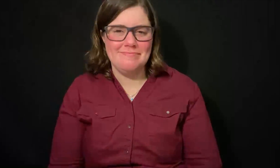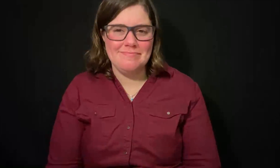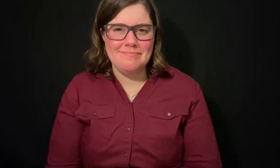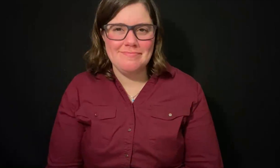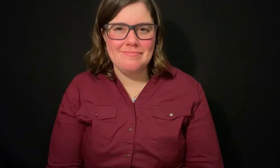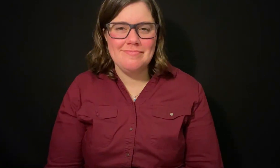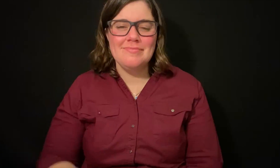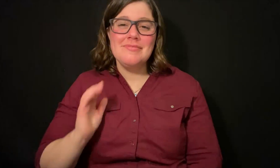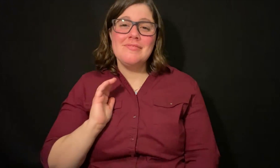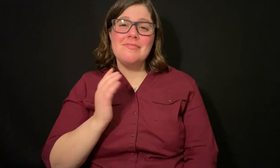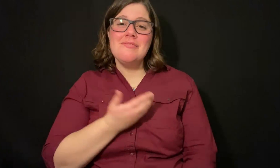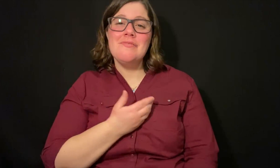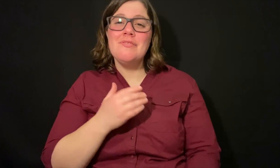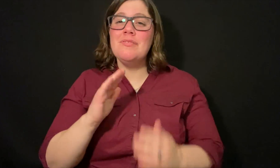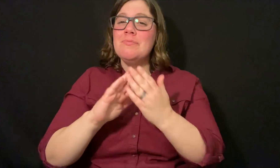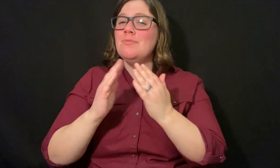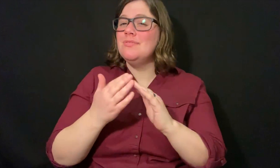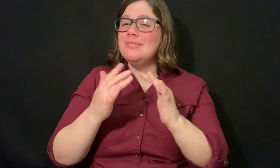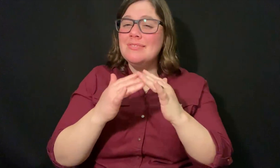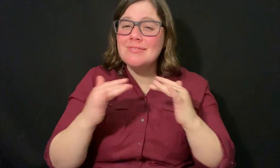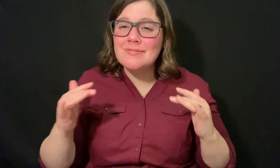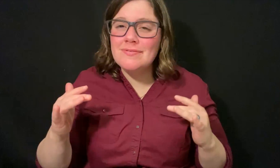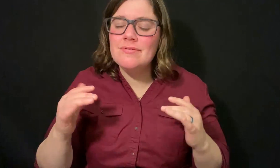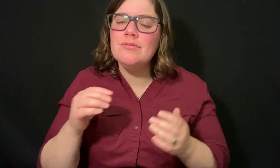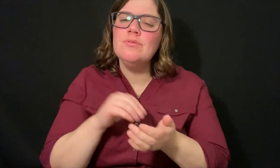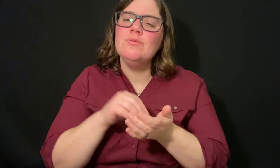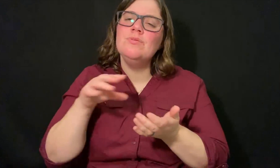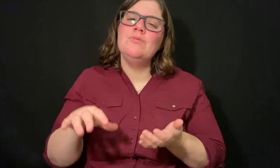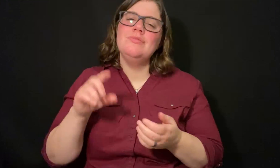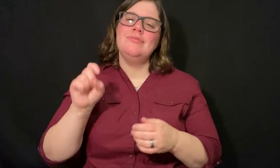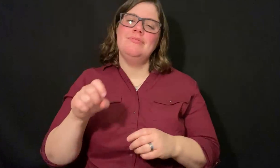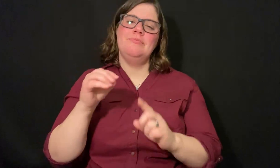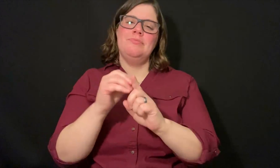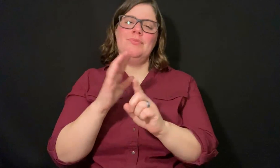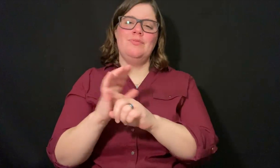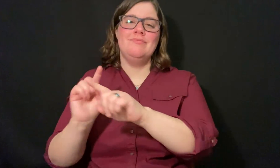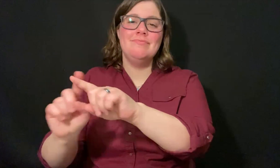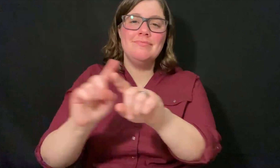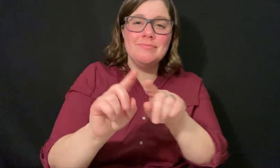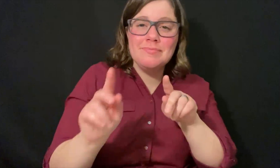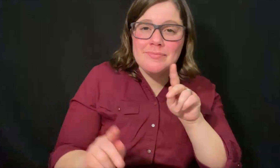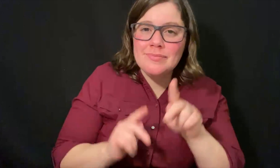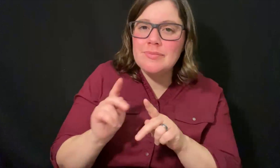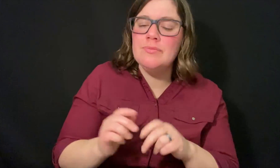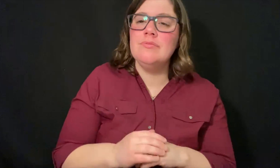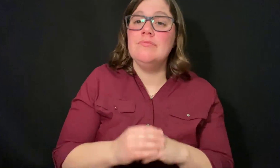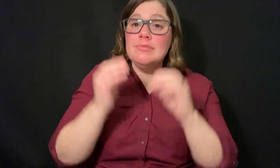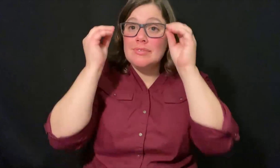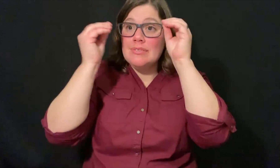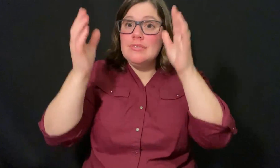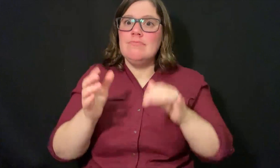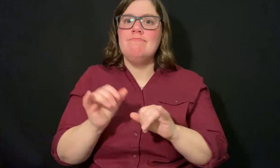Our community is diverse, students need to be exposed to different people.